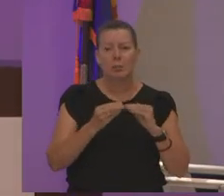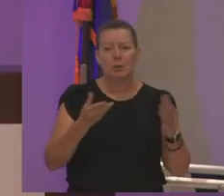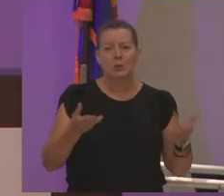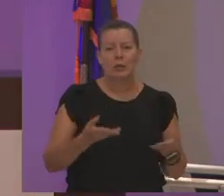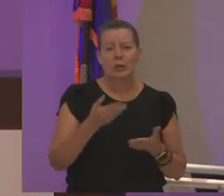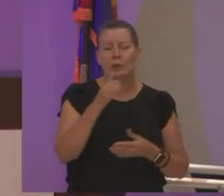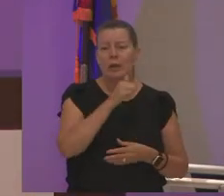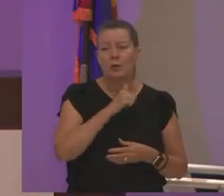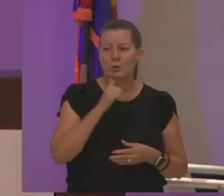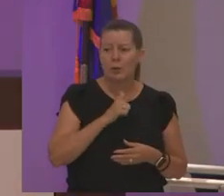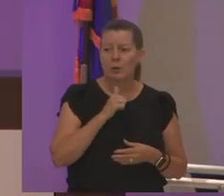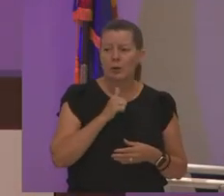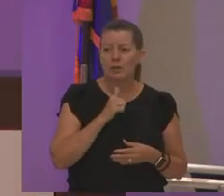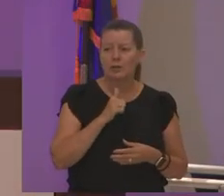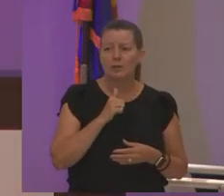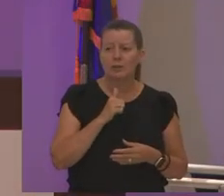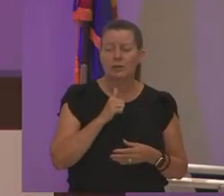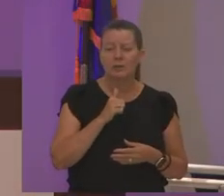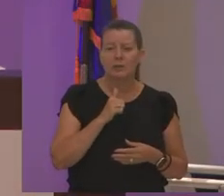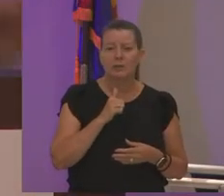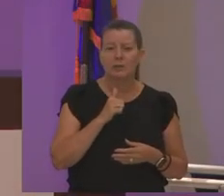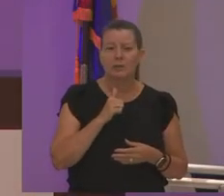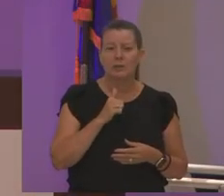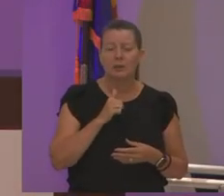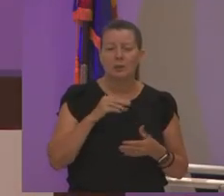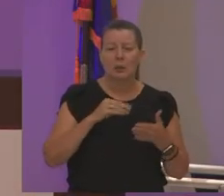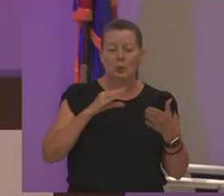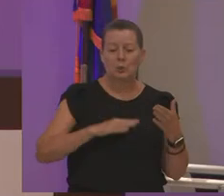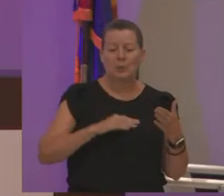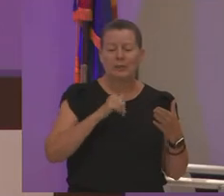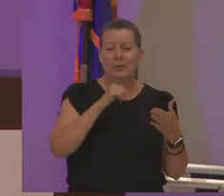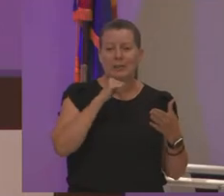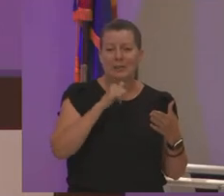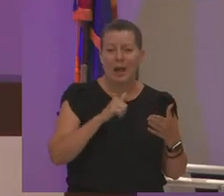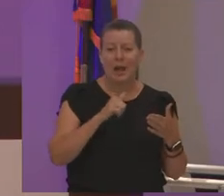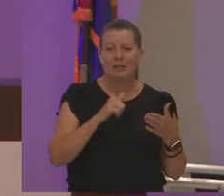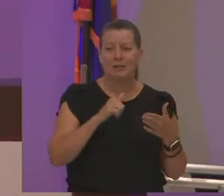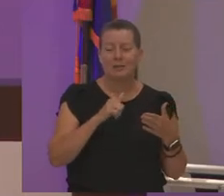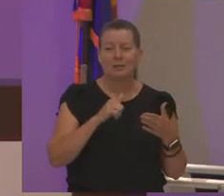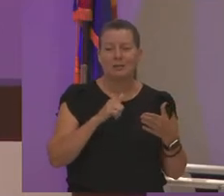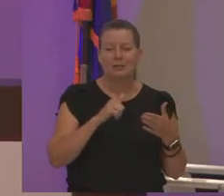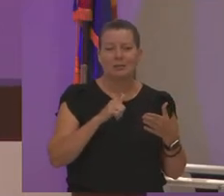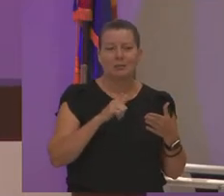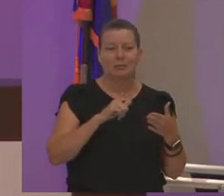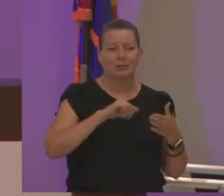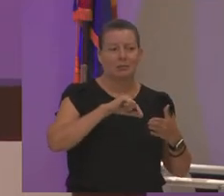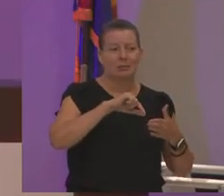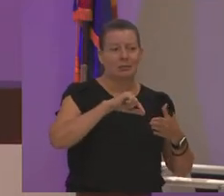how high they are for students not doing something that we just think is just commonplace